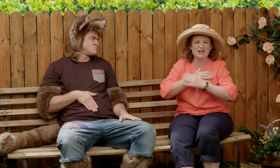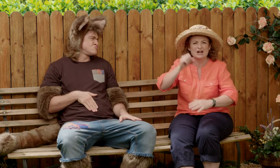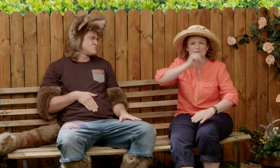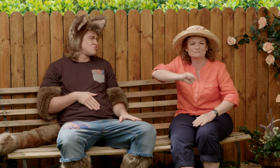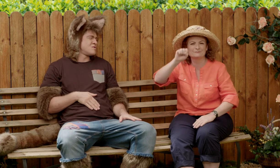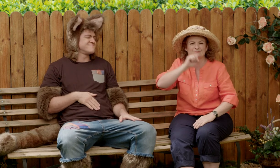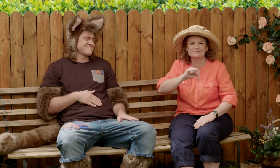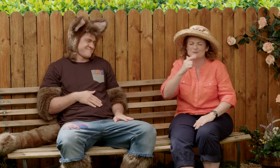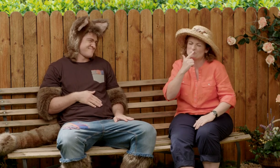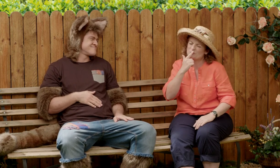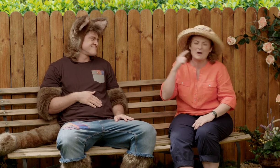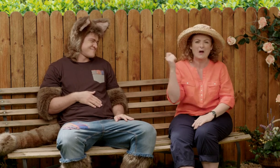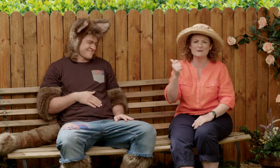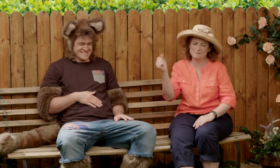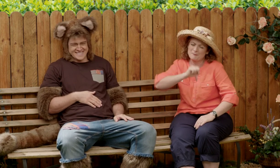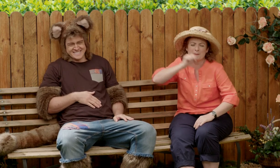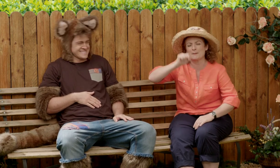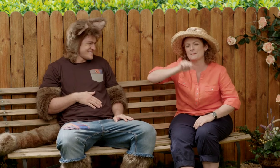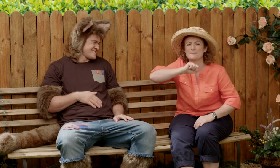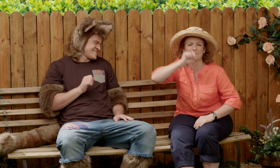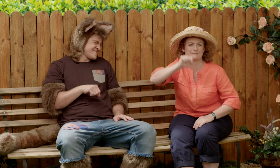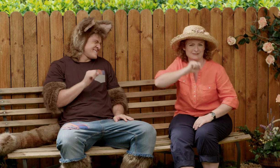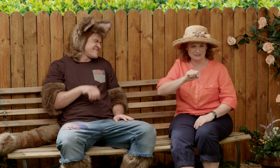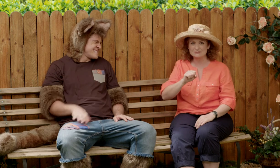Yes, you do love your banana ice cream, don't you Possum?